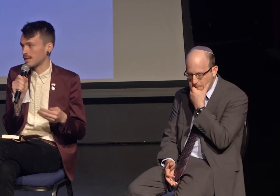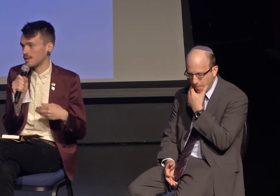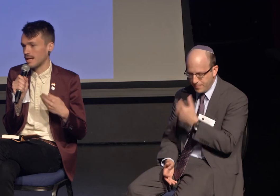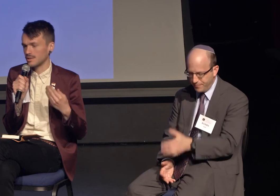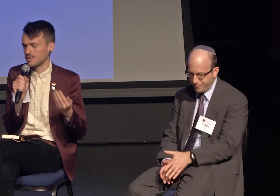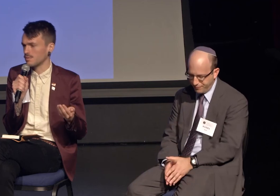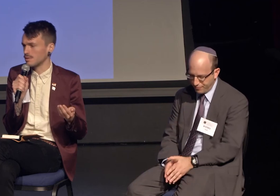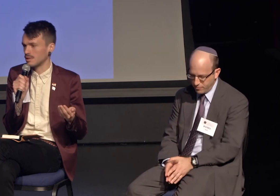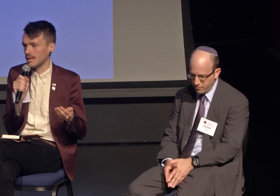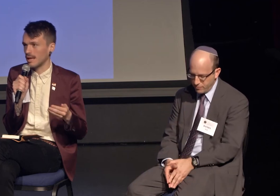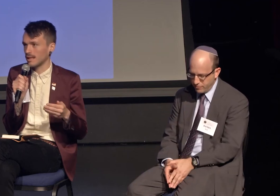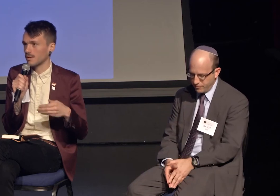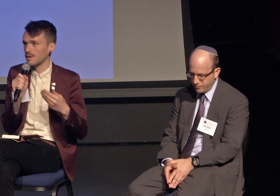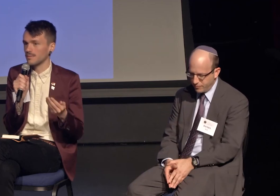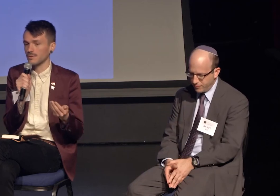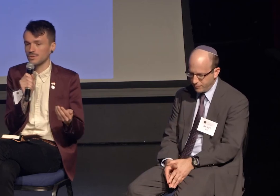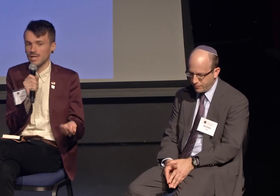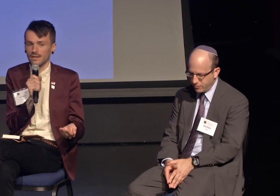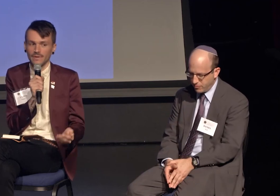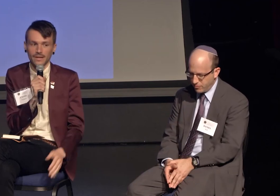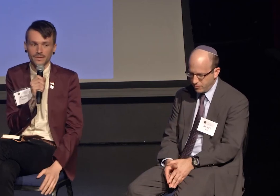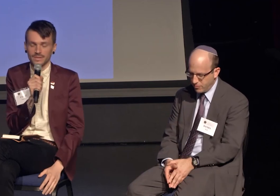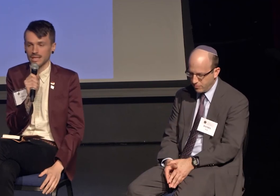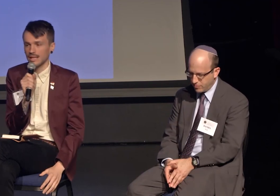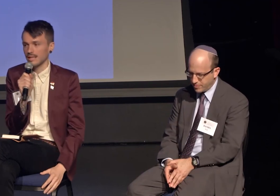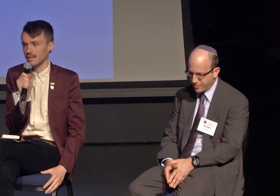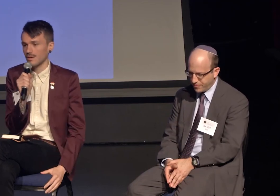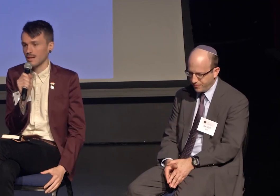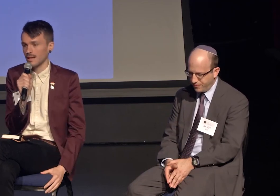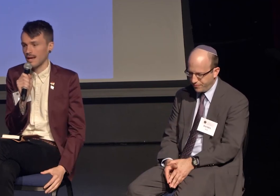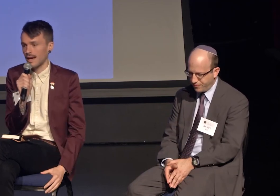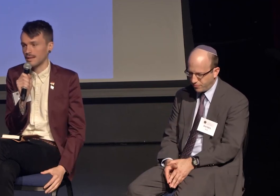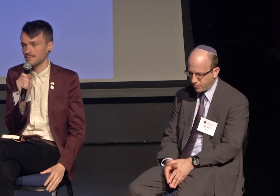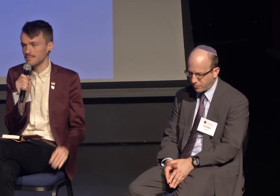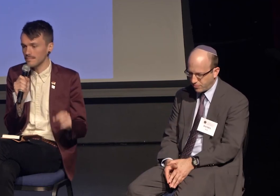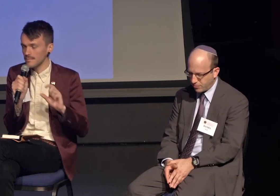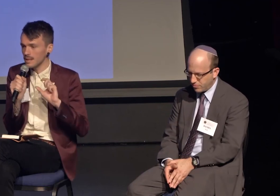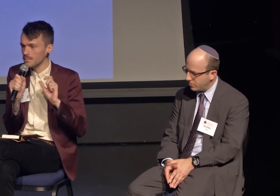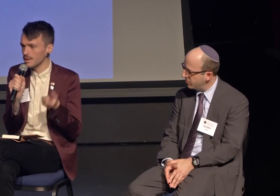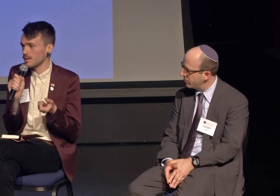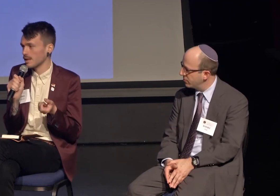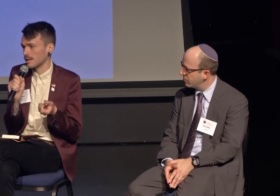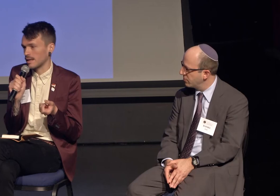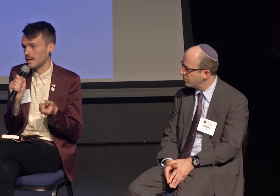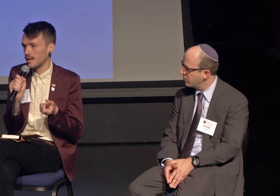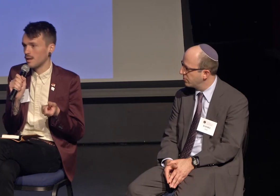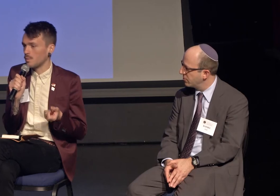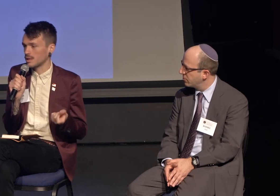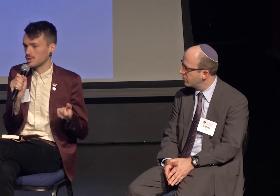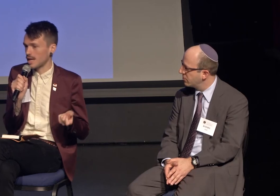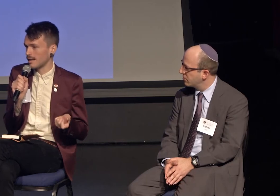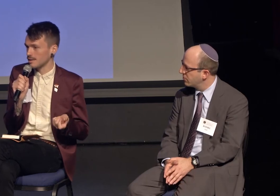and incredible shared values they didn't know they had. Really quickly, one challenge